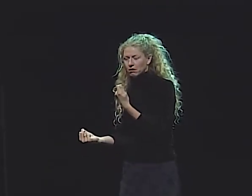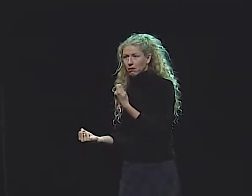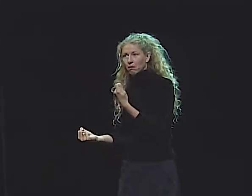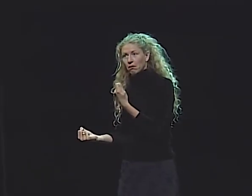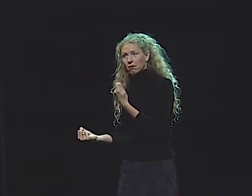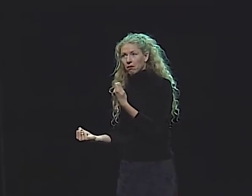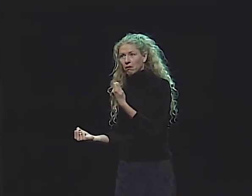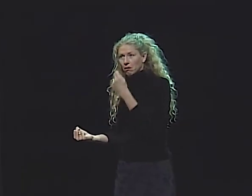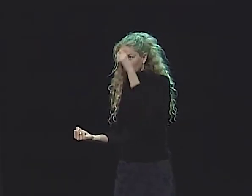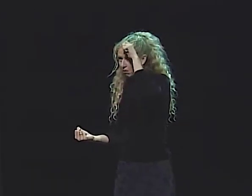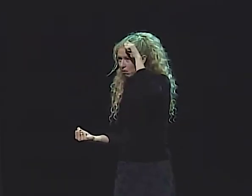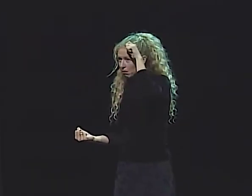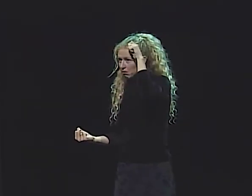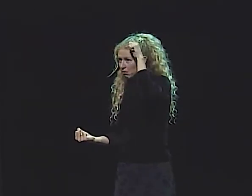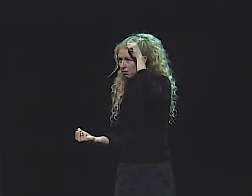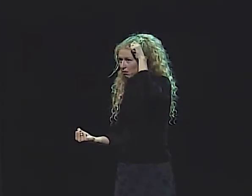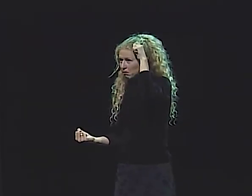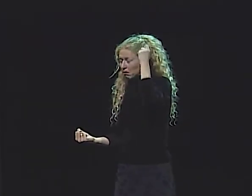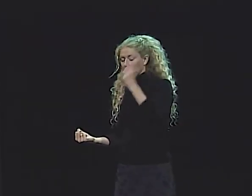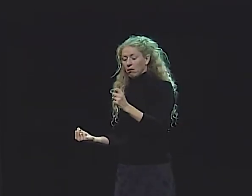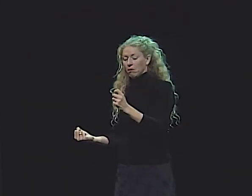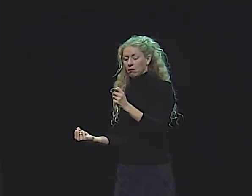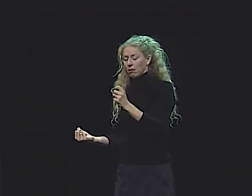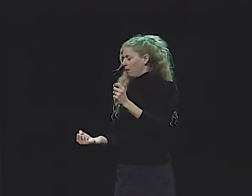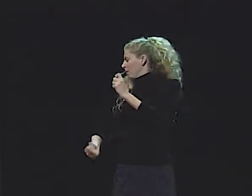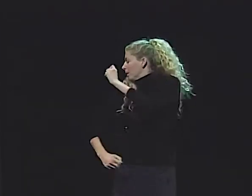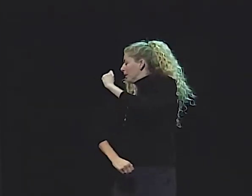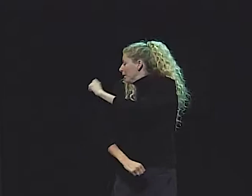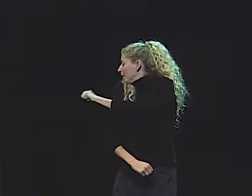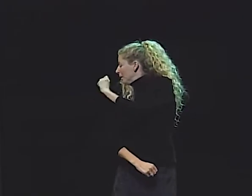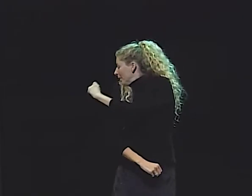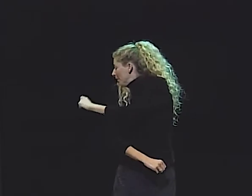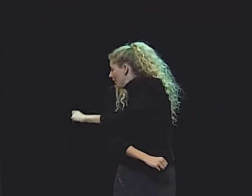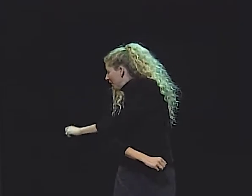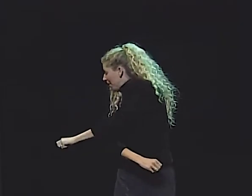AND ANOTHER DRAWER, SAW AN IMPLEMENT SHE WASN'T FAMILIAR WITH,